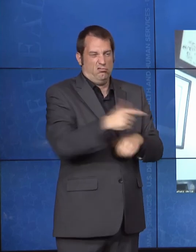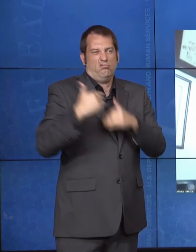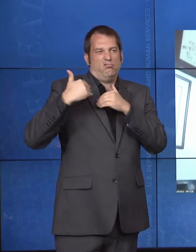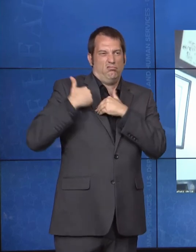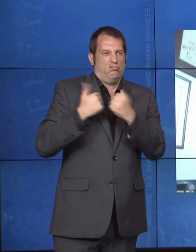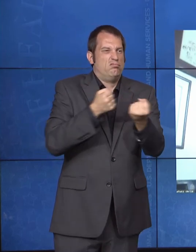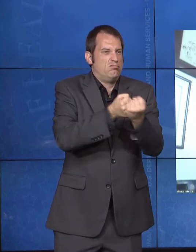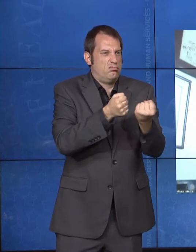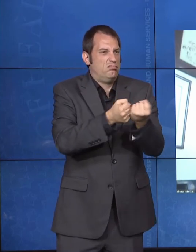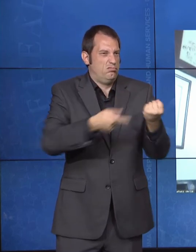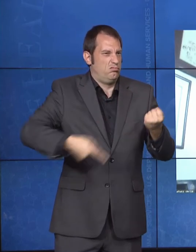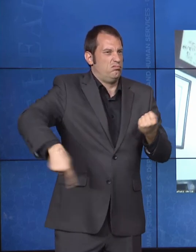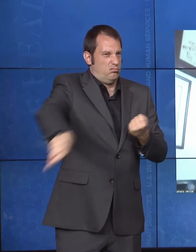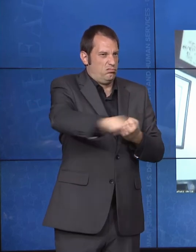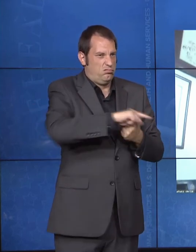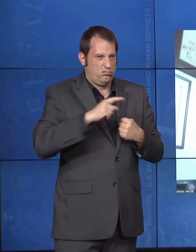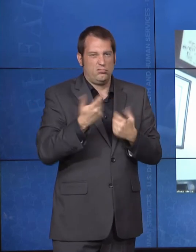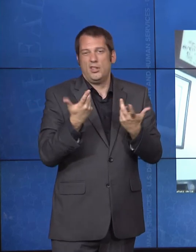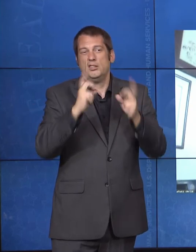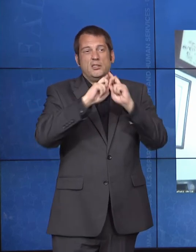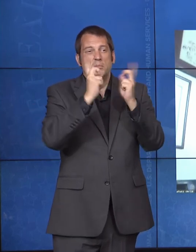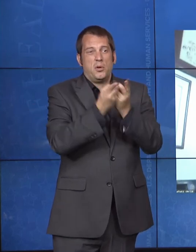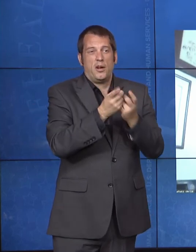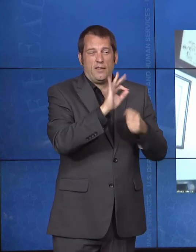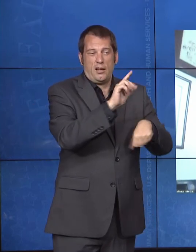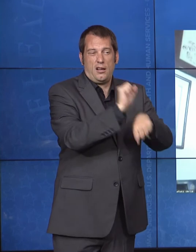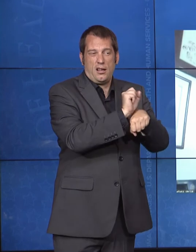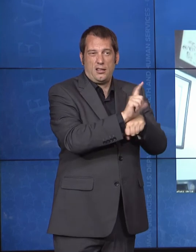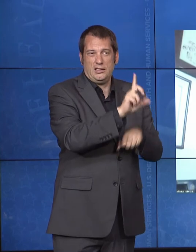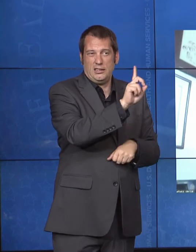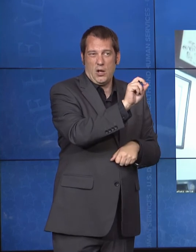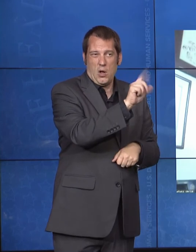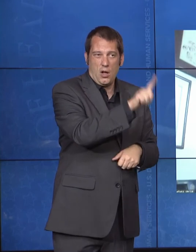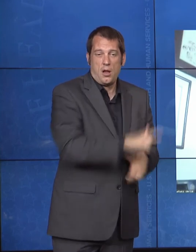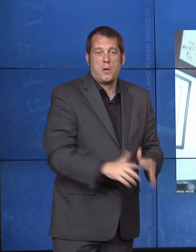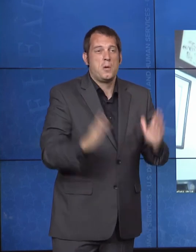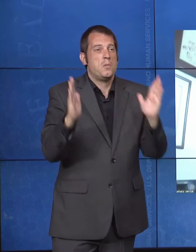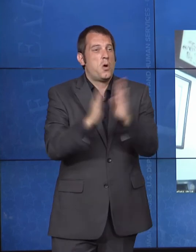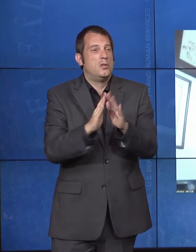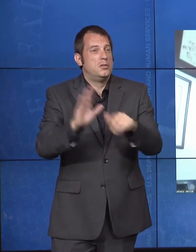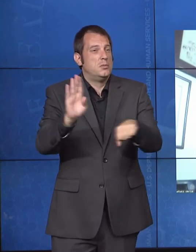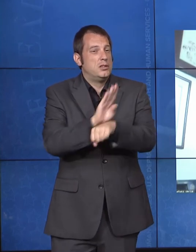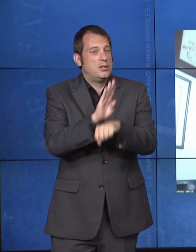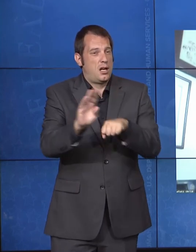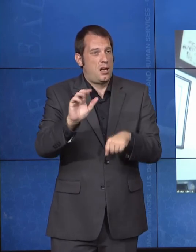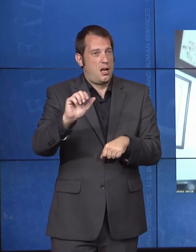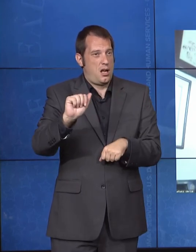of Labor and small business administration, transportation, I could go on and on, and